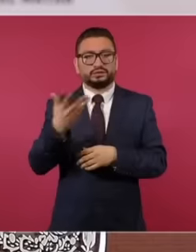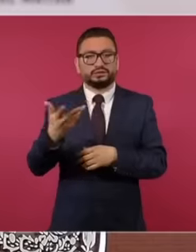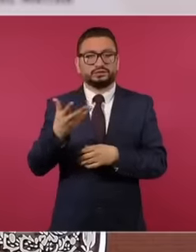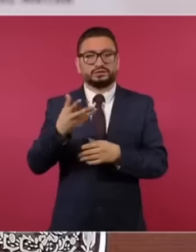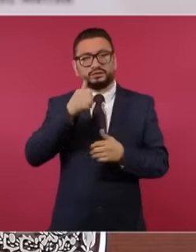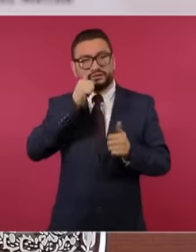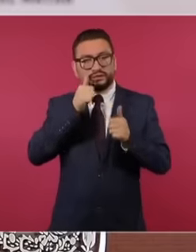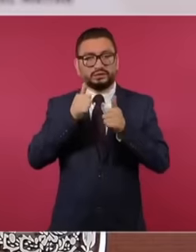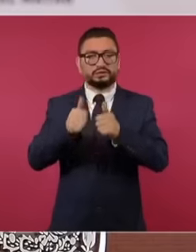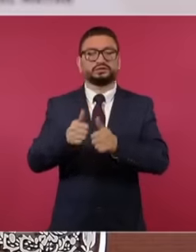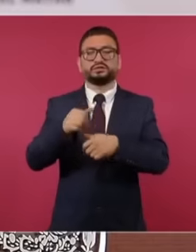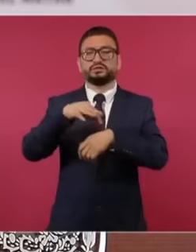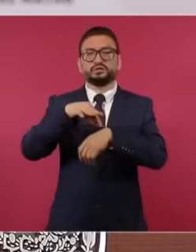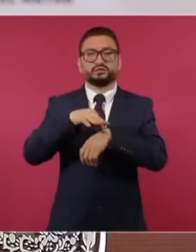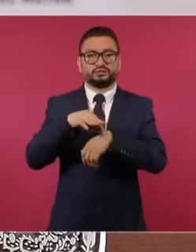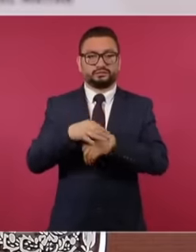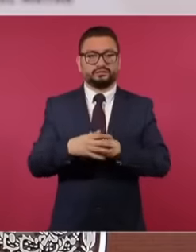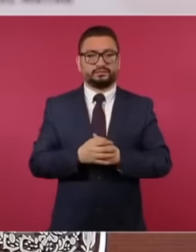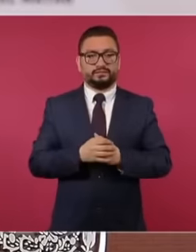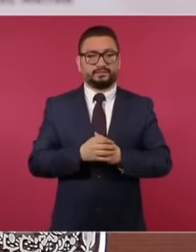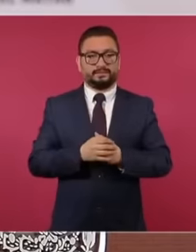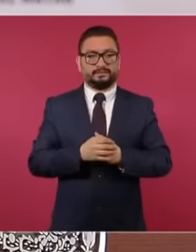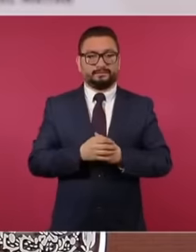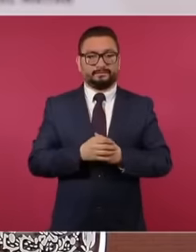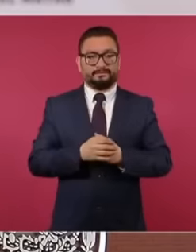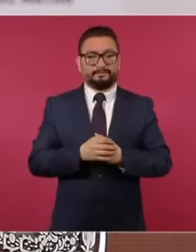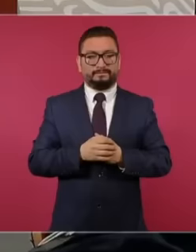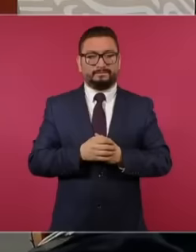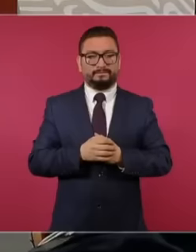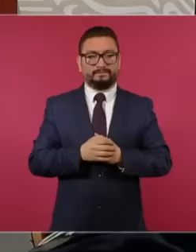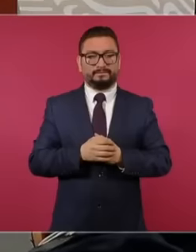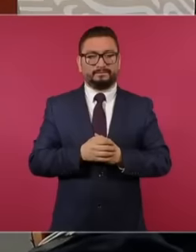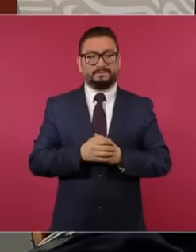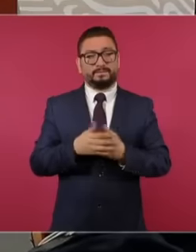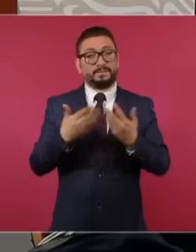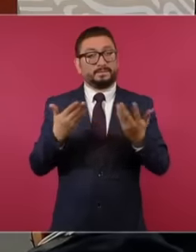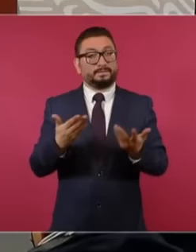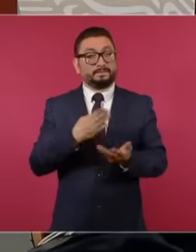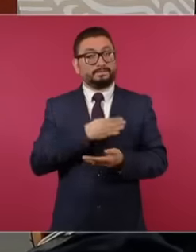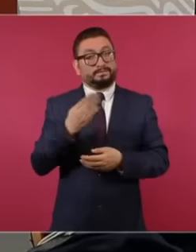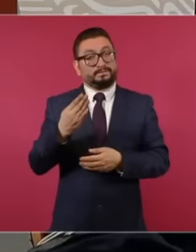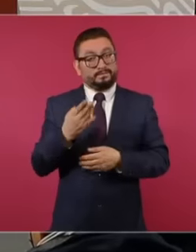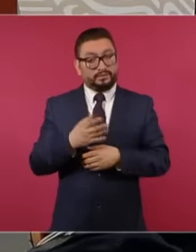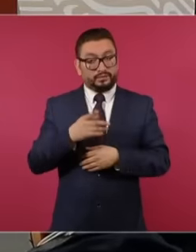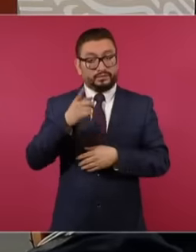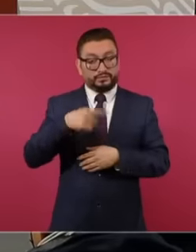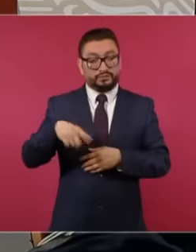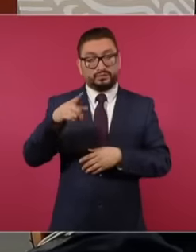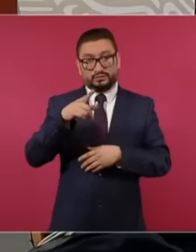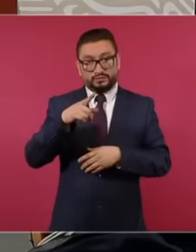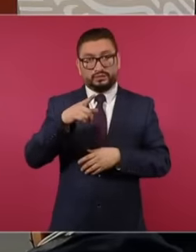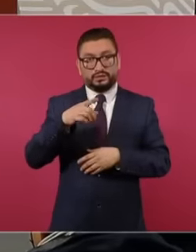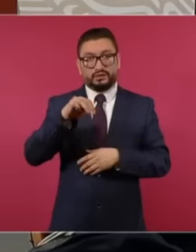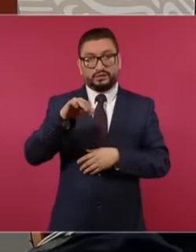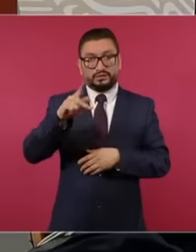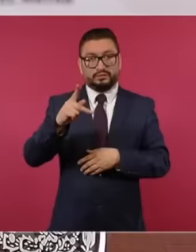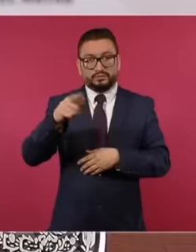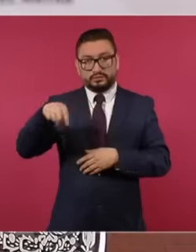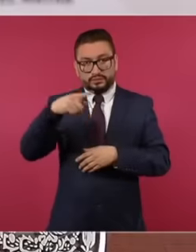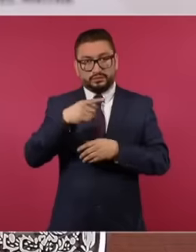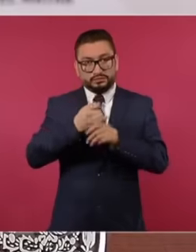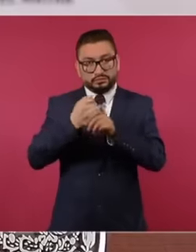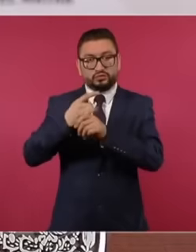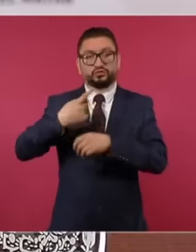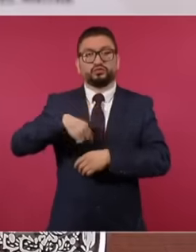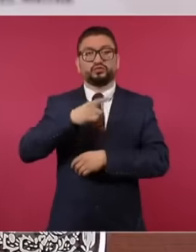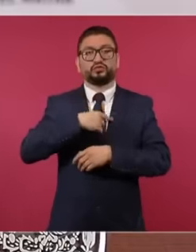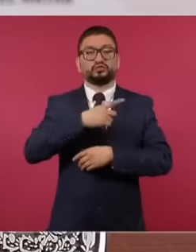Well, it is a challenge for the Public Ministry, we are fulfilling our duty but